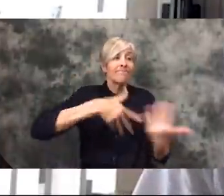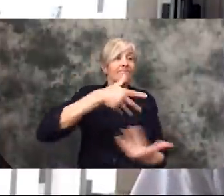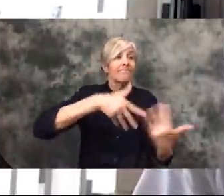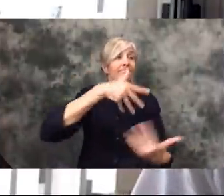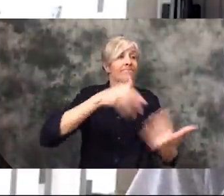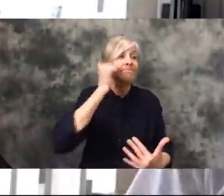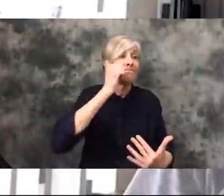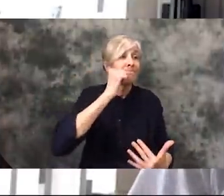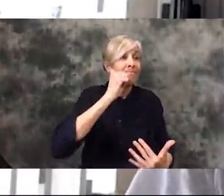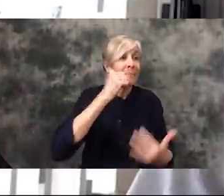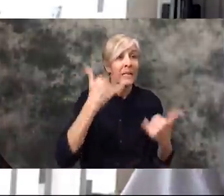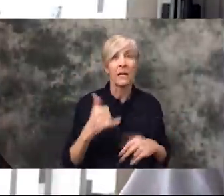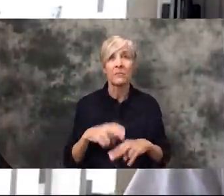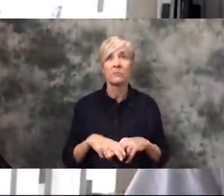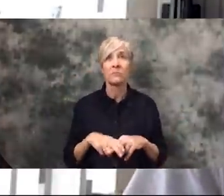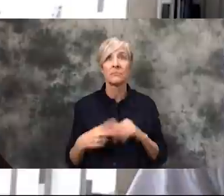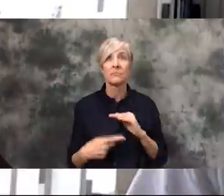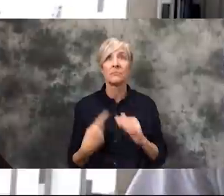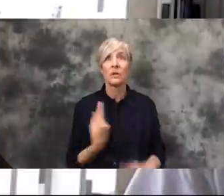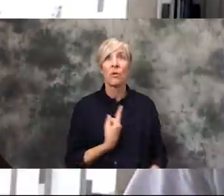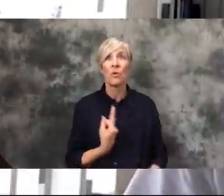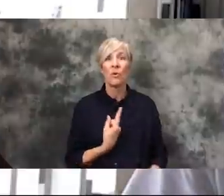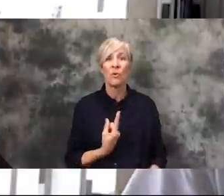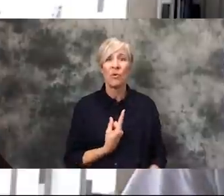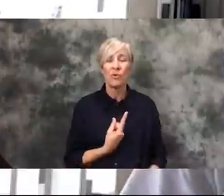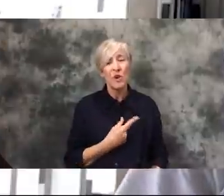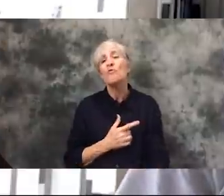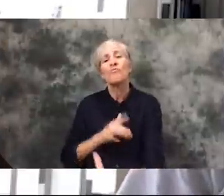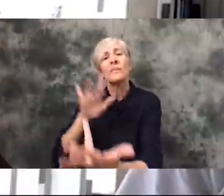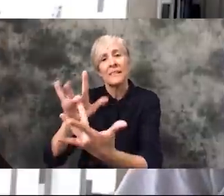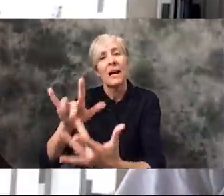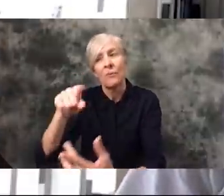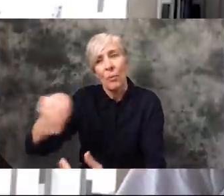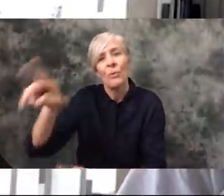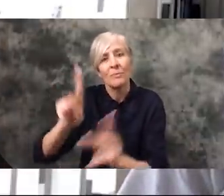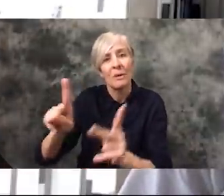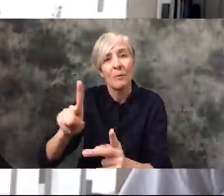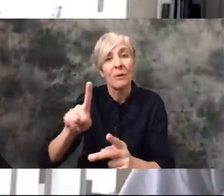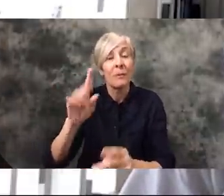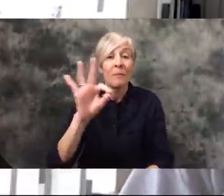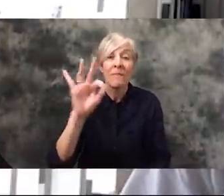social to just sitting at home on your own. So, just reach out to people FaceTime,